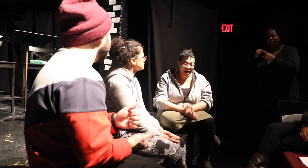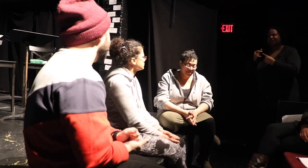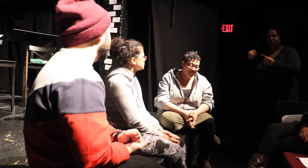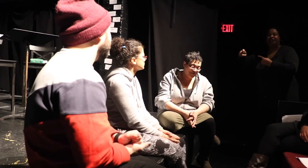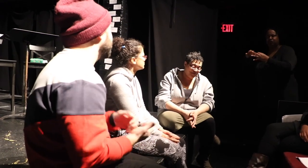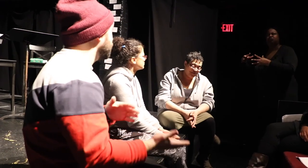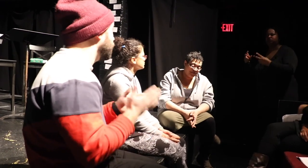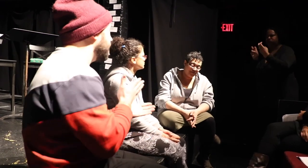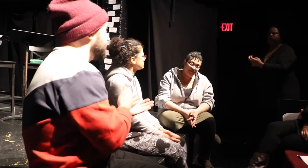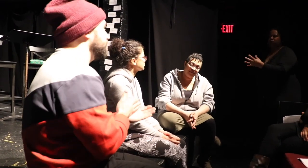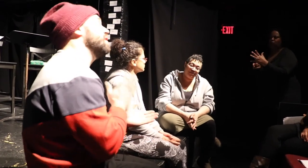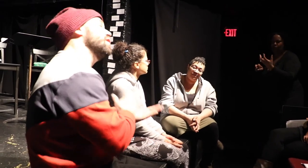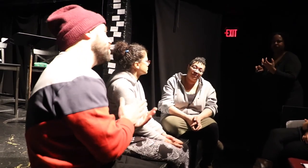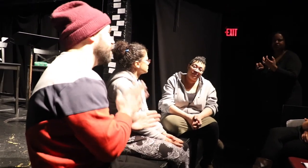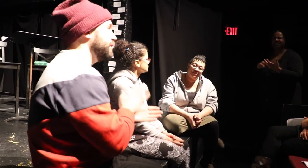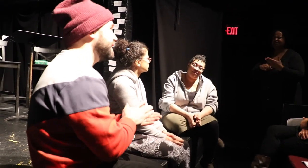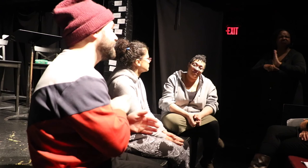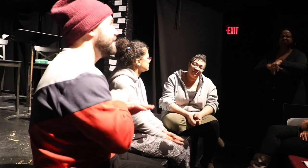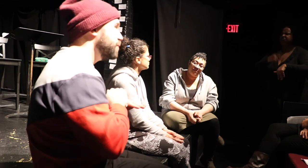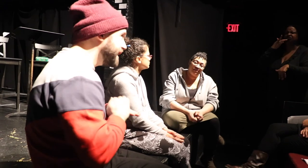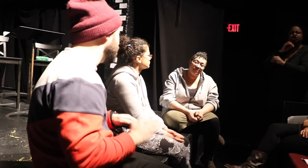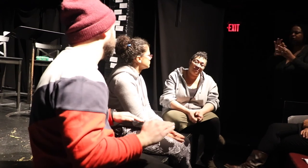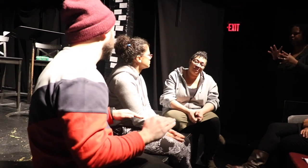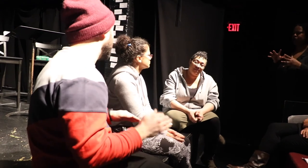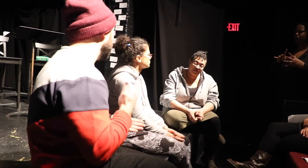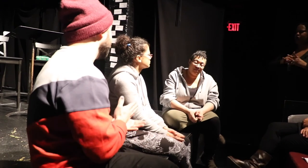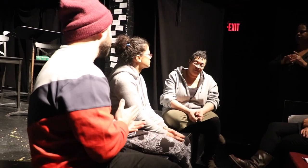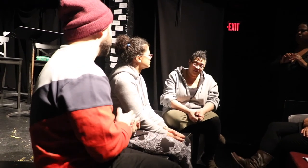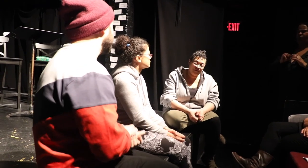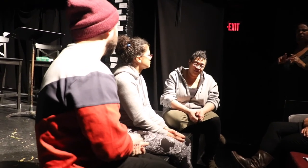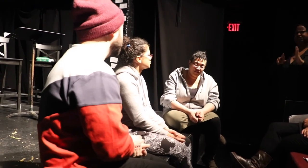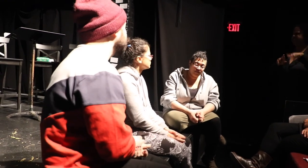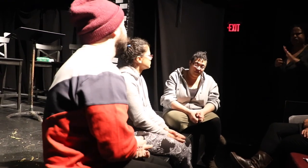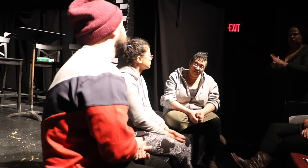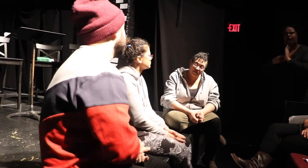Yeah like what are the times you're like, no we cannot move forward unless this is in place.